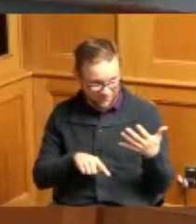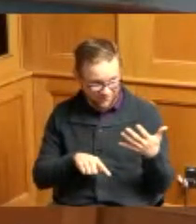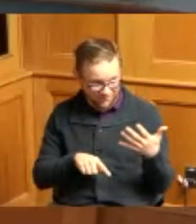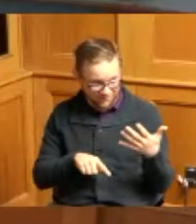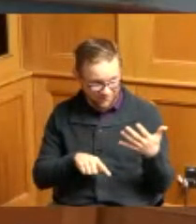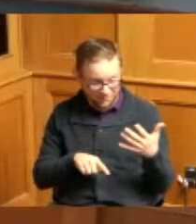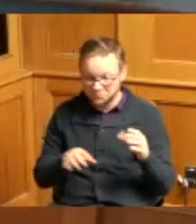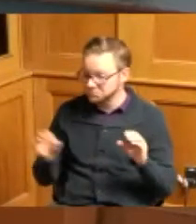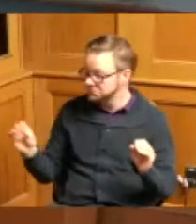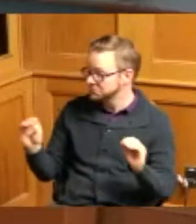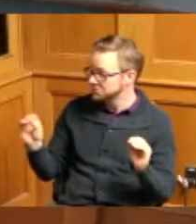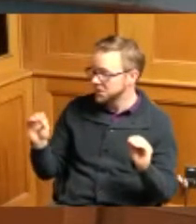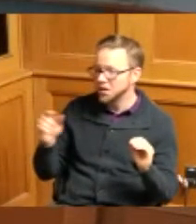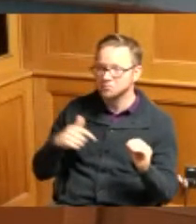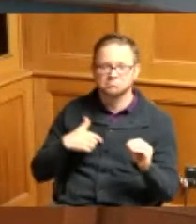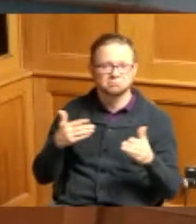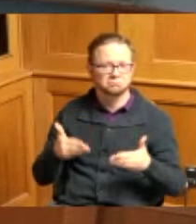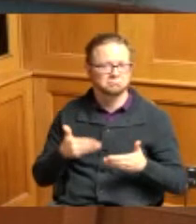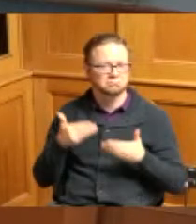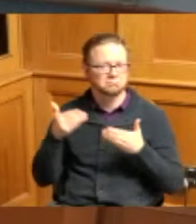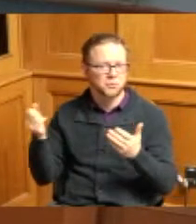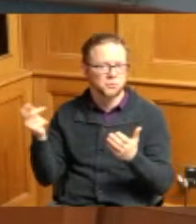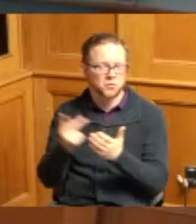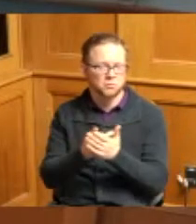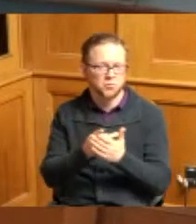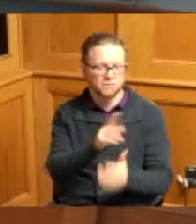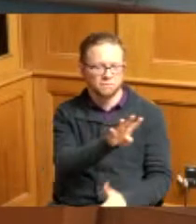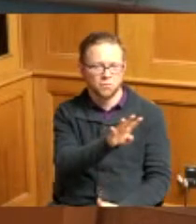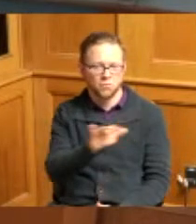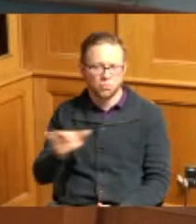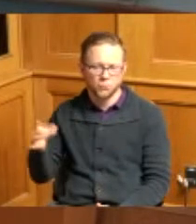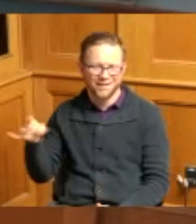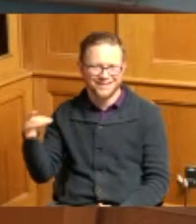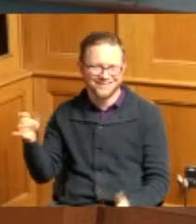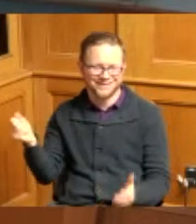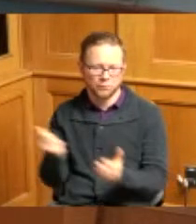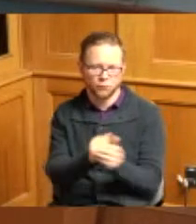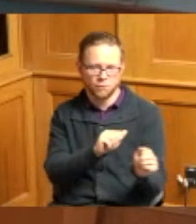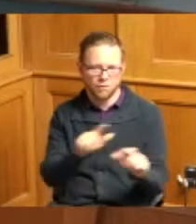hearing none I'd like to make a motion to approve items four through eighteen second